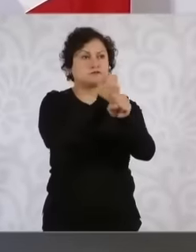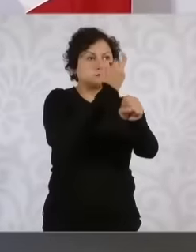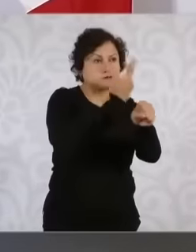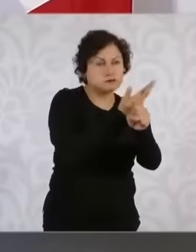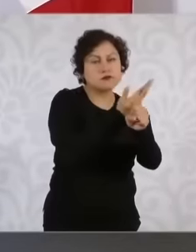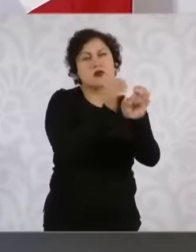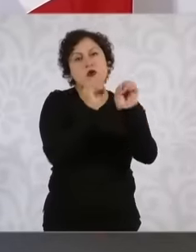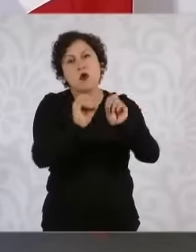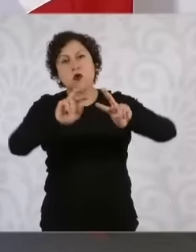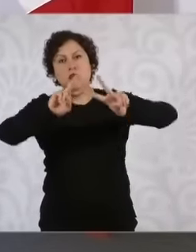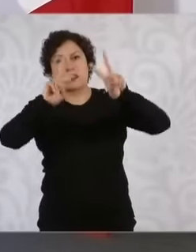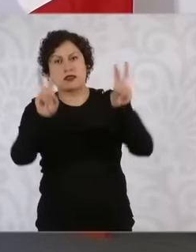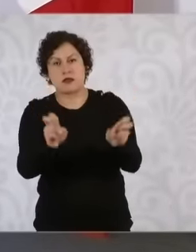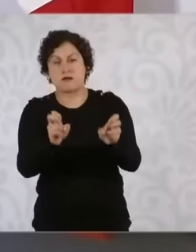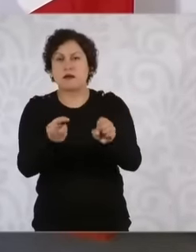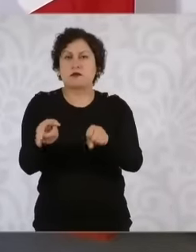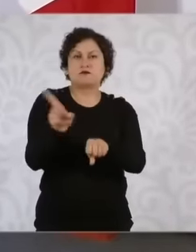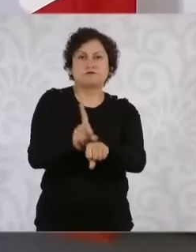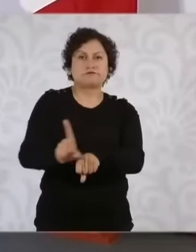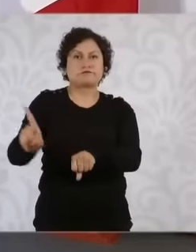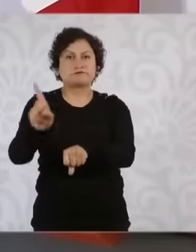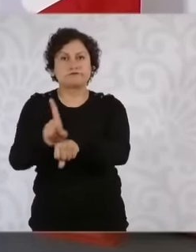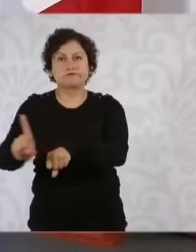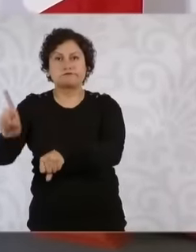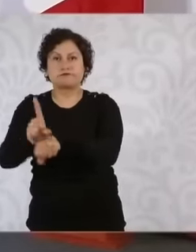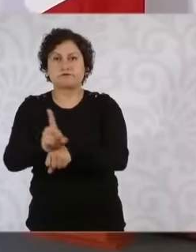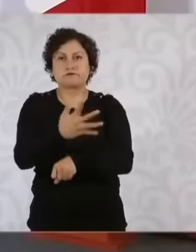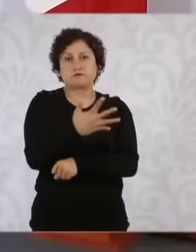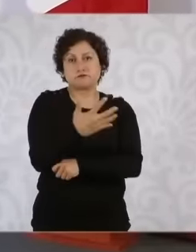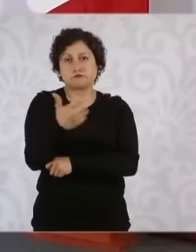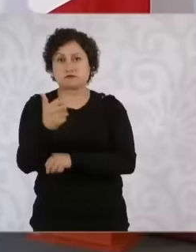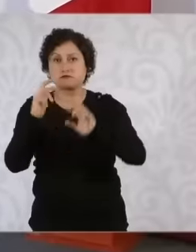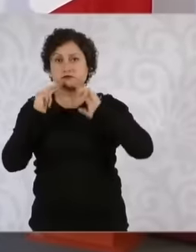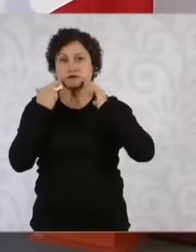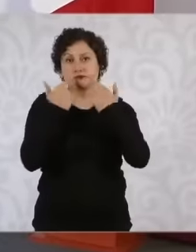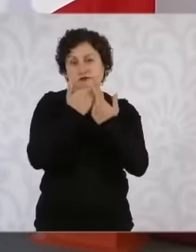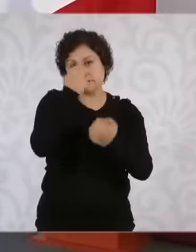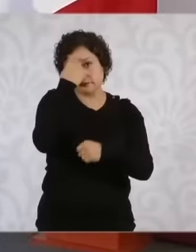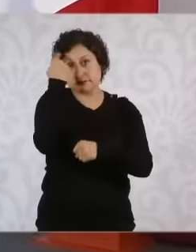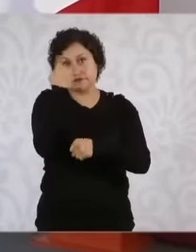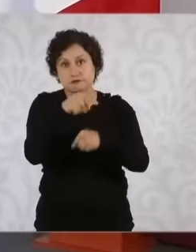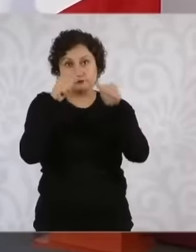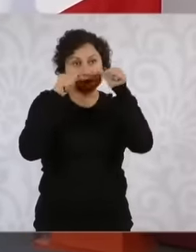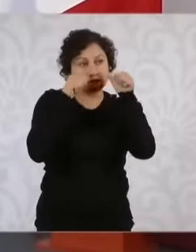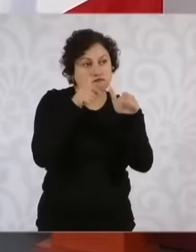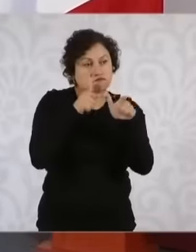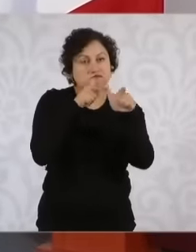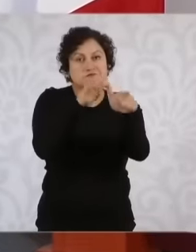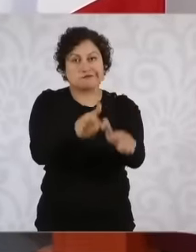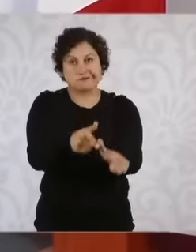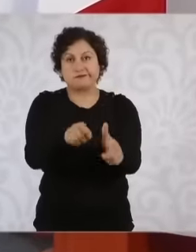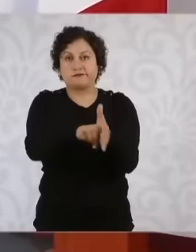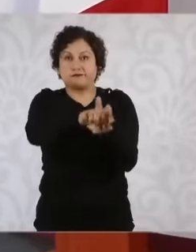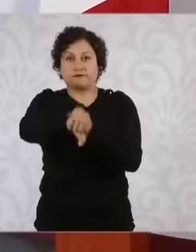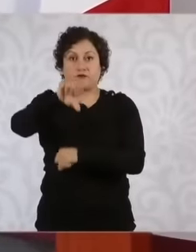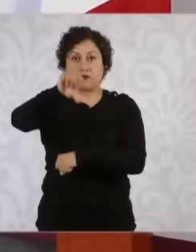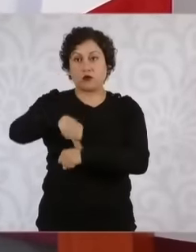day there are five to six follow-up meetings. For example, today we have a meeting with the Secretariat.